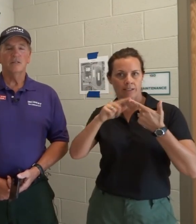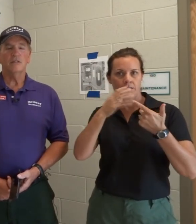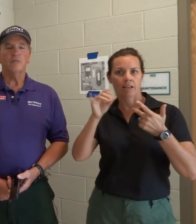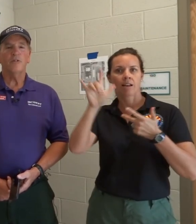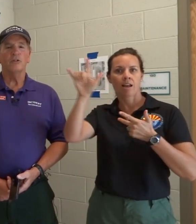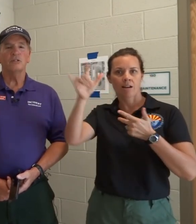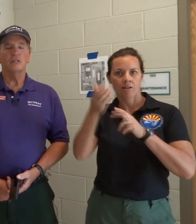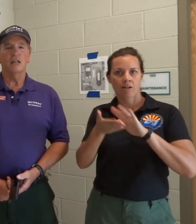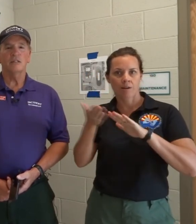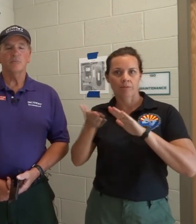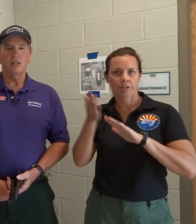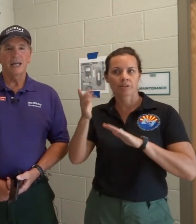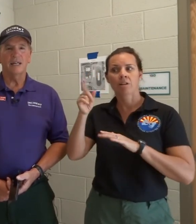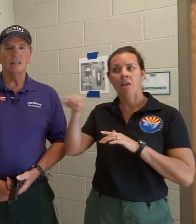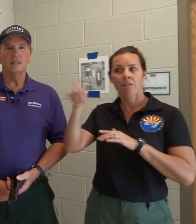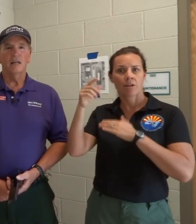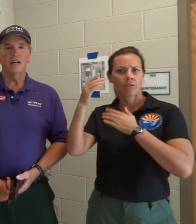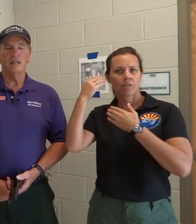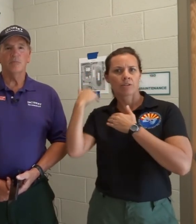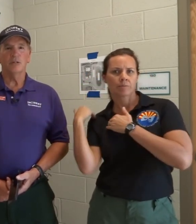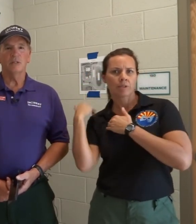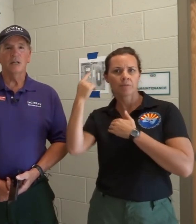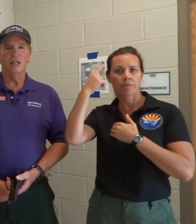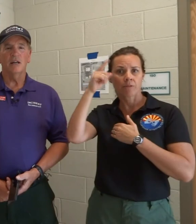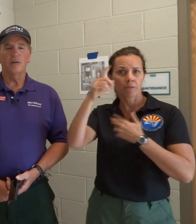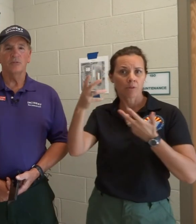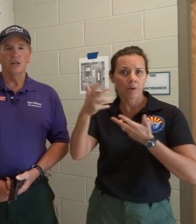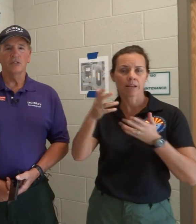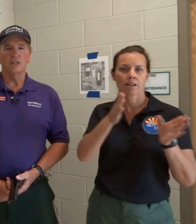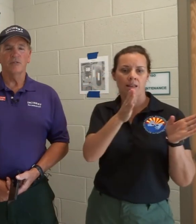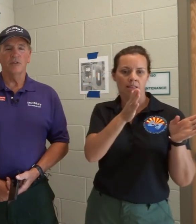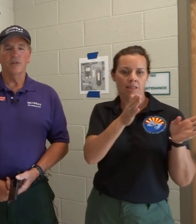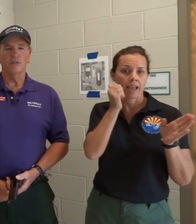These are the folks that take the plans and then put them into daily operations for the folks